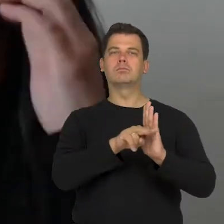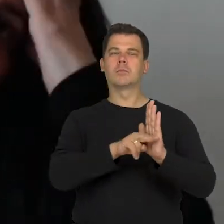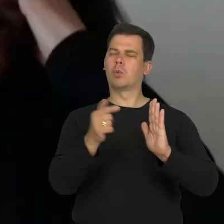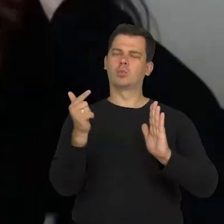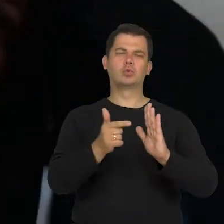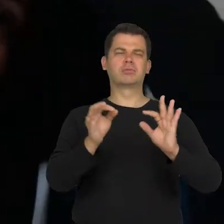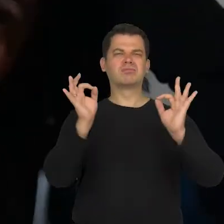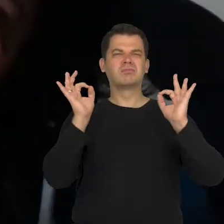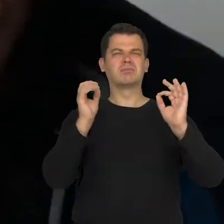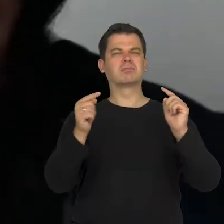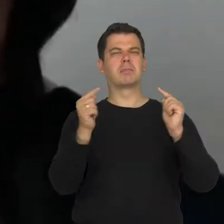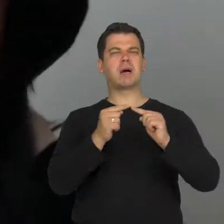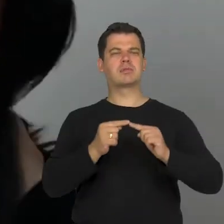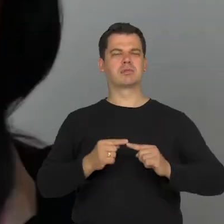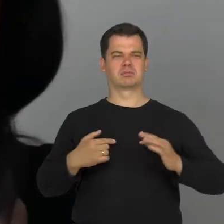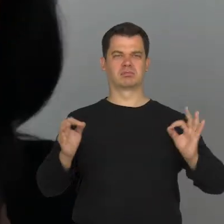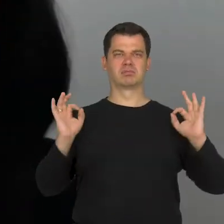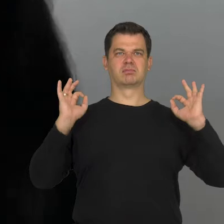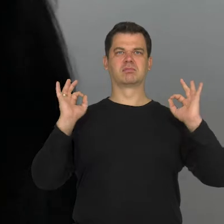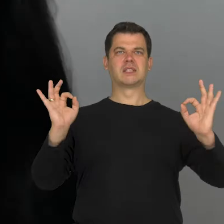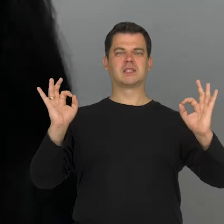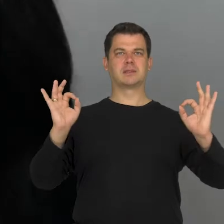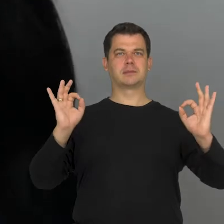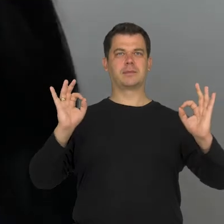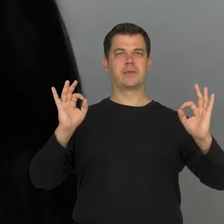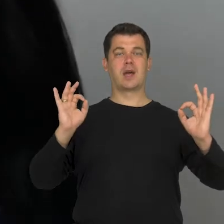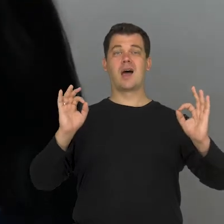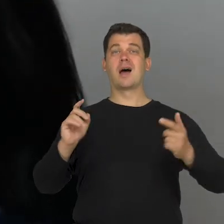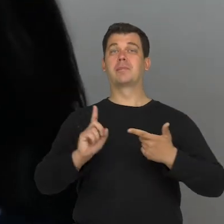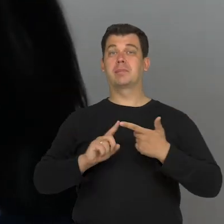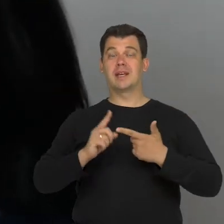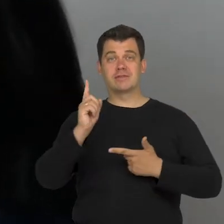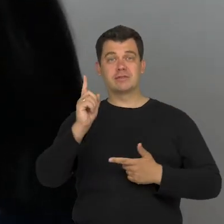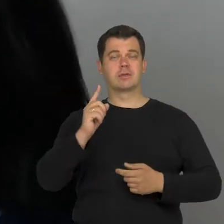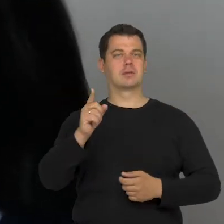and the first argument is the canon, the norm